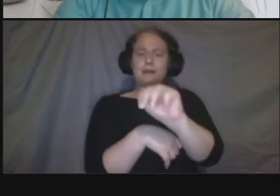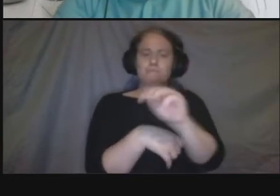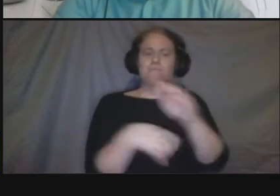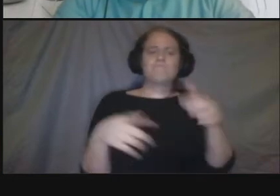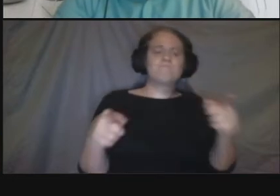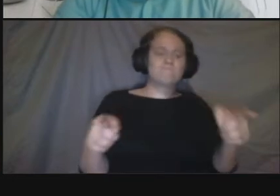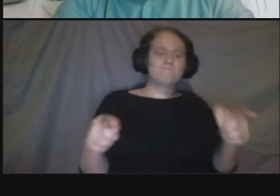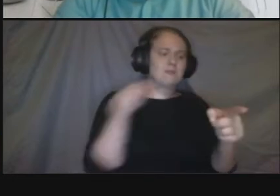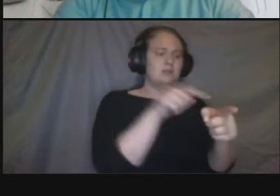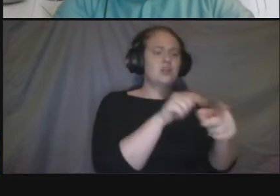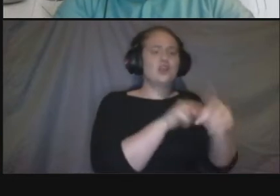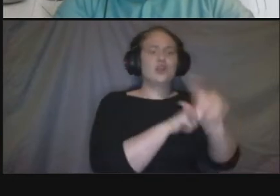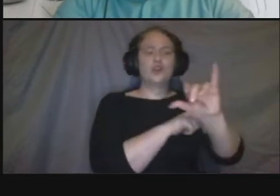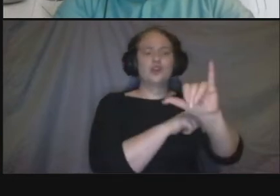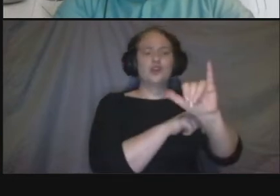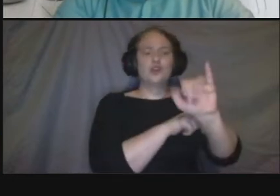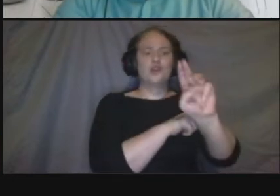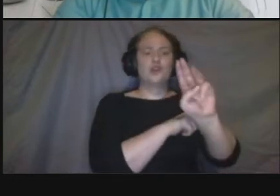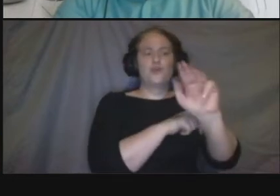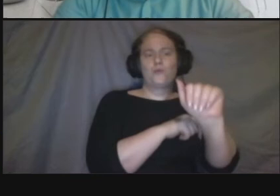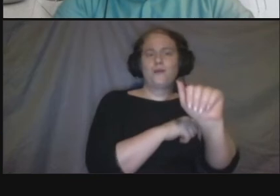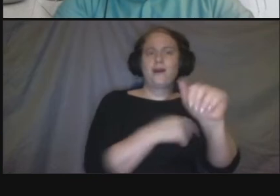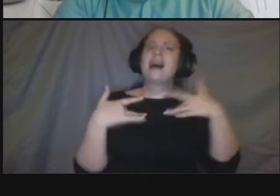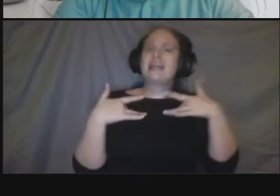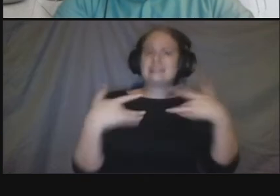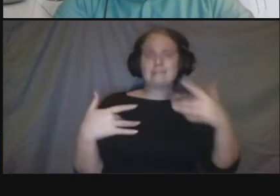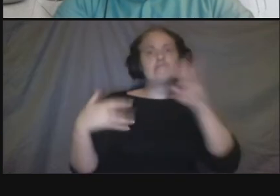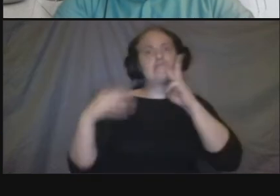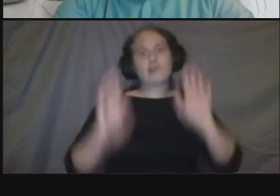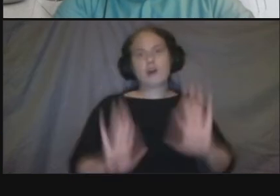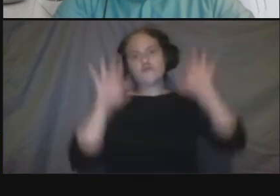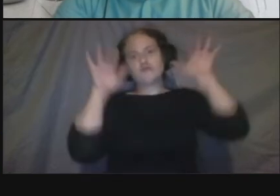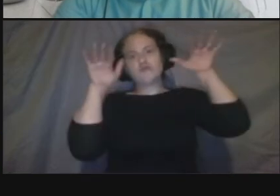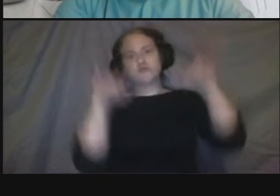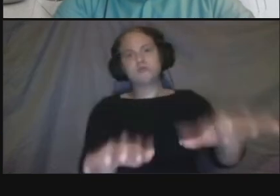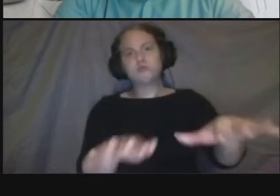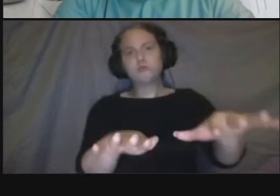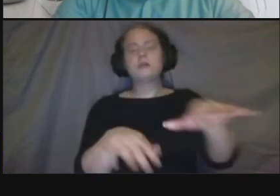if there are other comments from a sustainability or a resilience